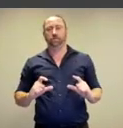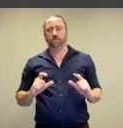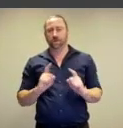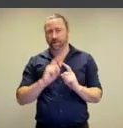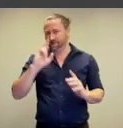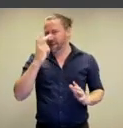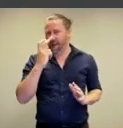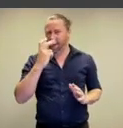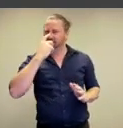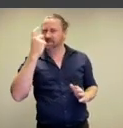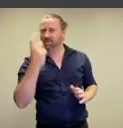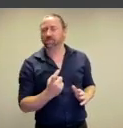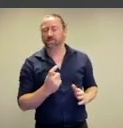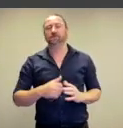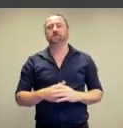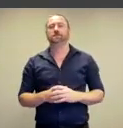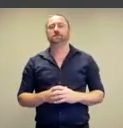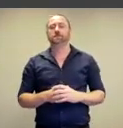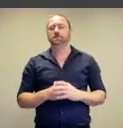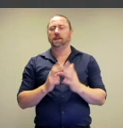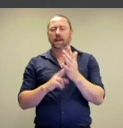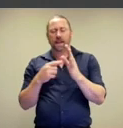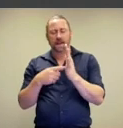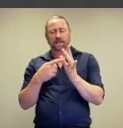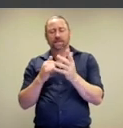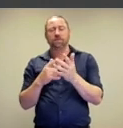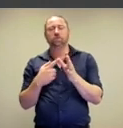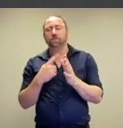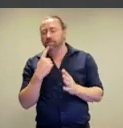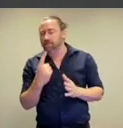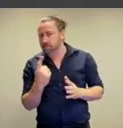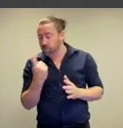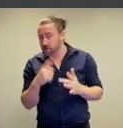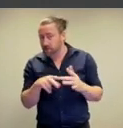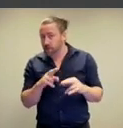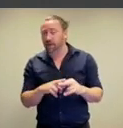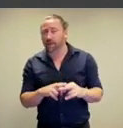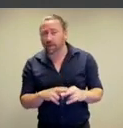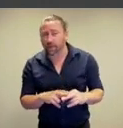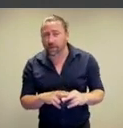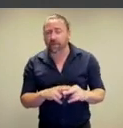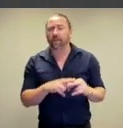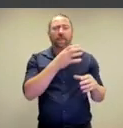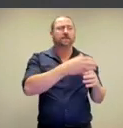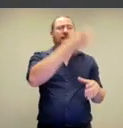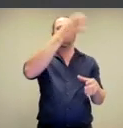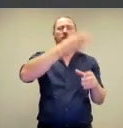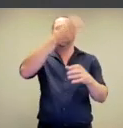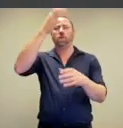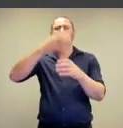So kind of dark and mysterious.